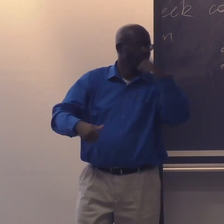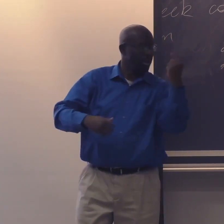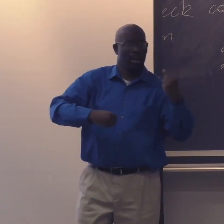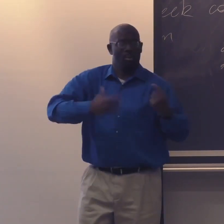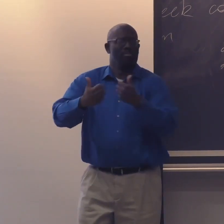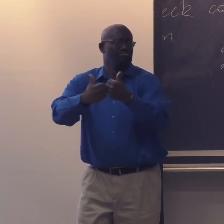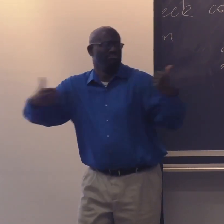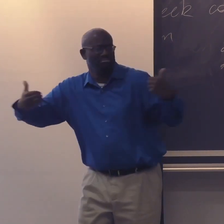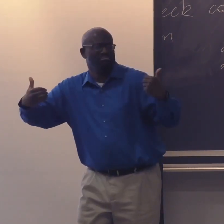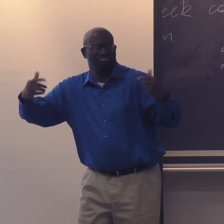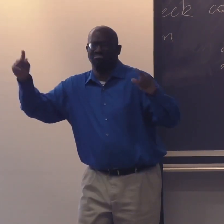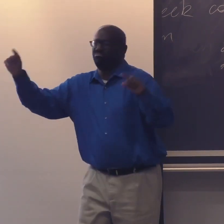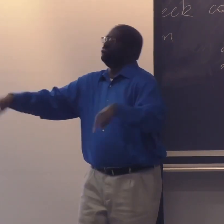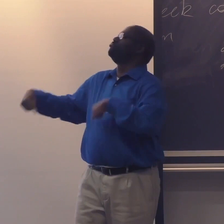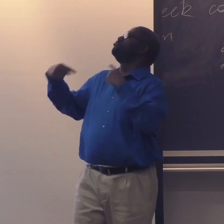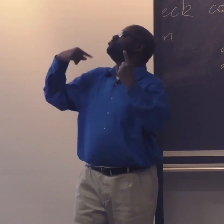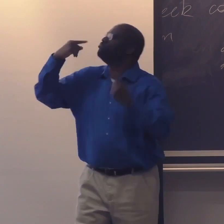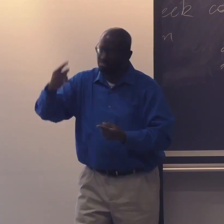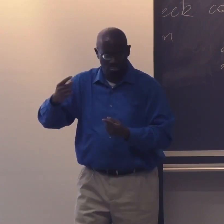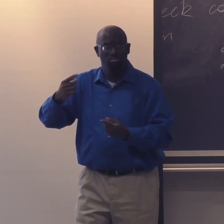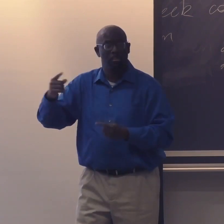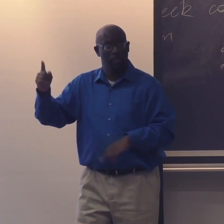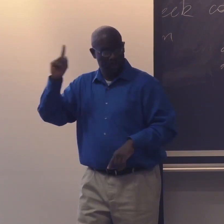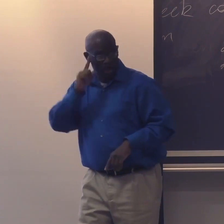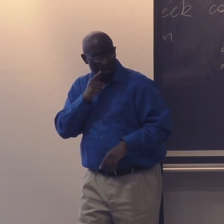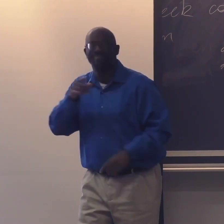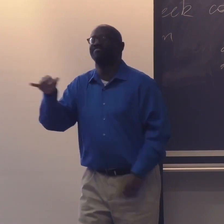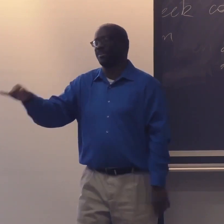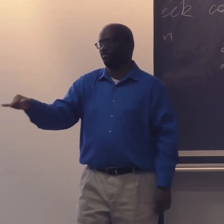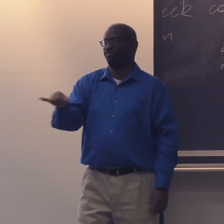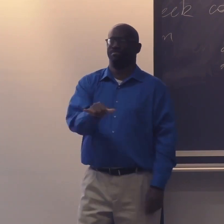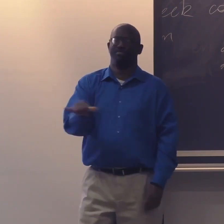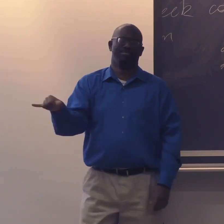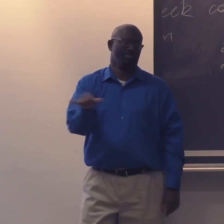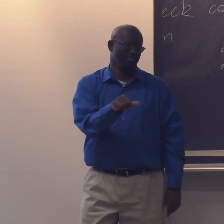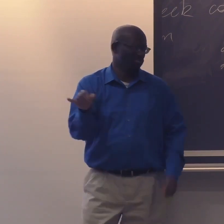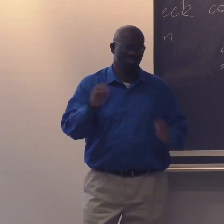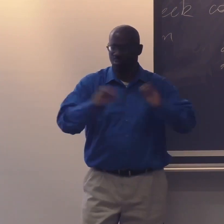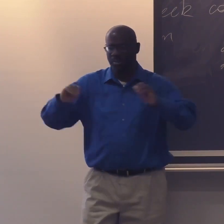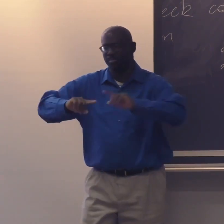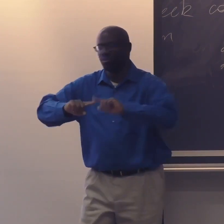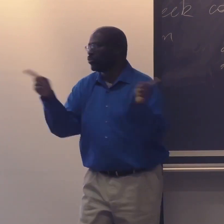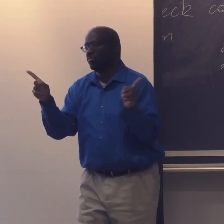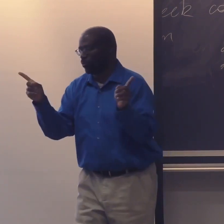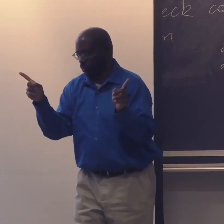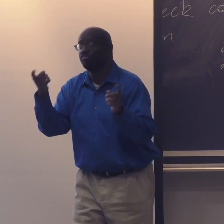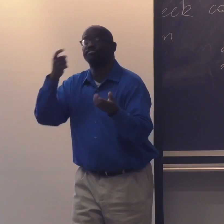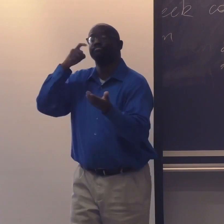where segregation happened between the Black and white communities. And the same thing existed for the deaf communities.